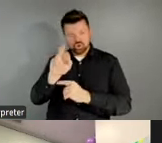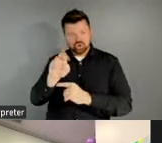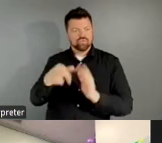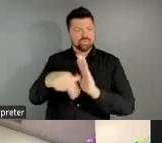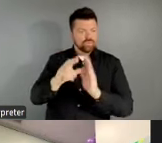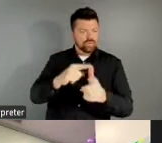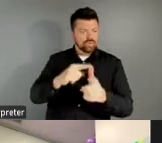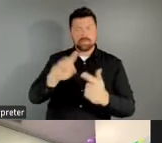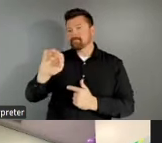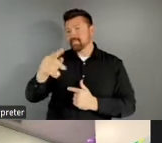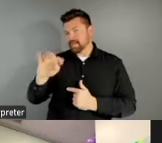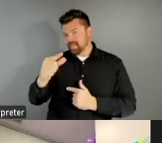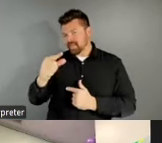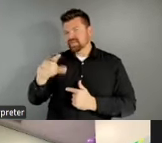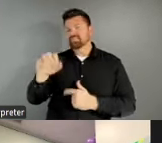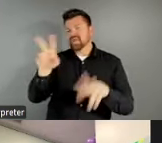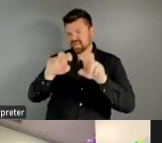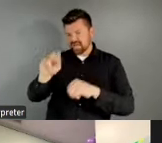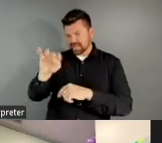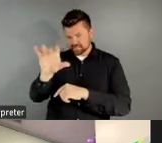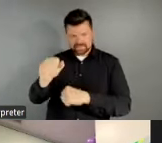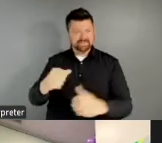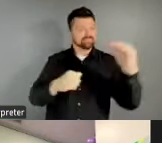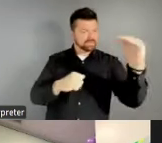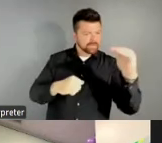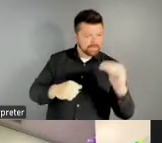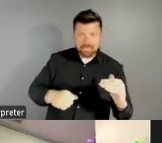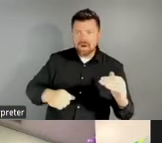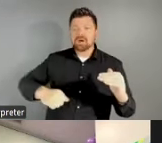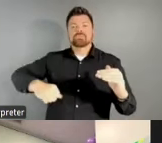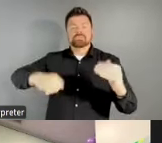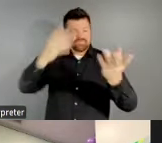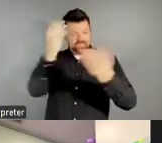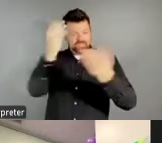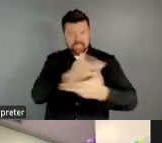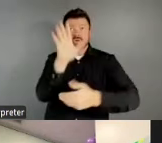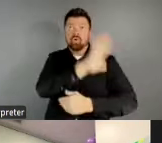and hosted listening sessions with LAAs across the country. We are currently working on a typology